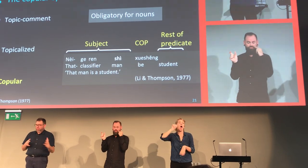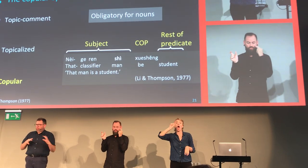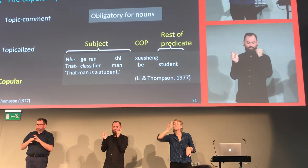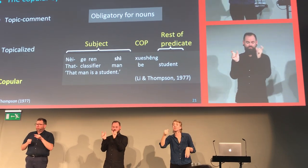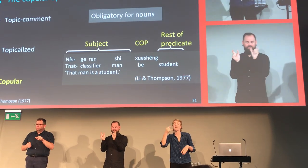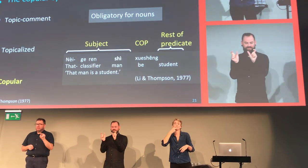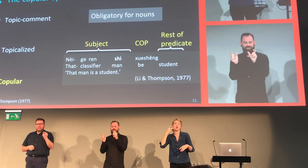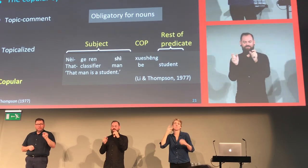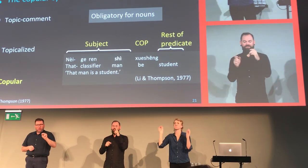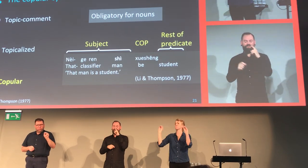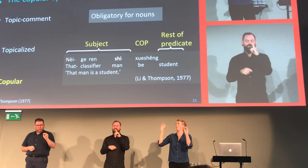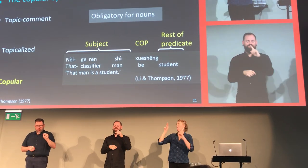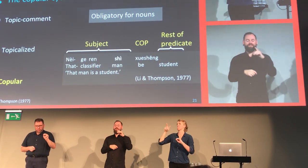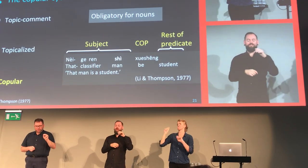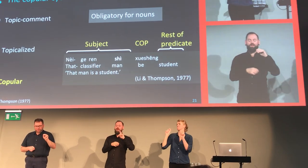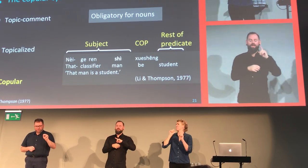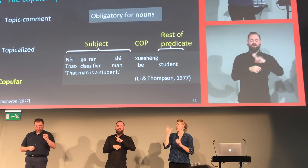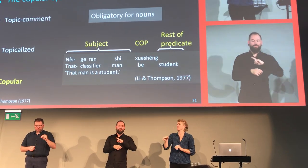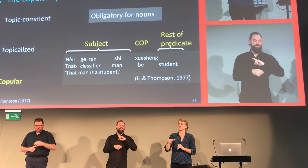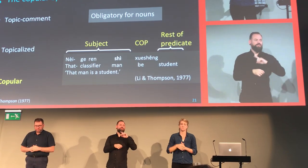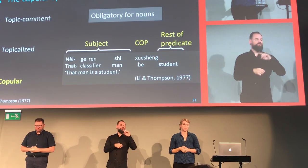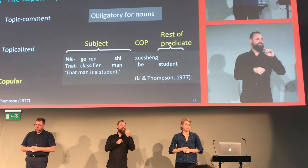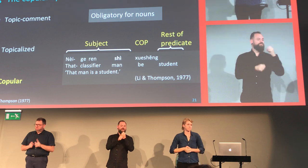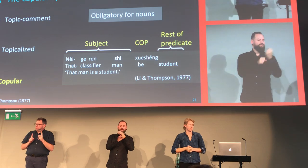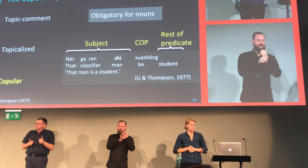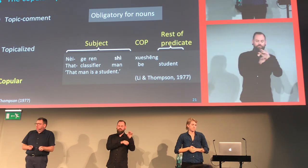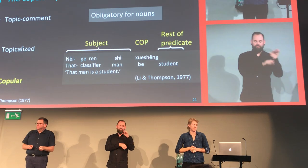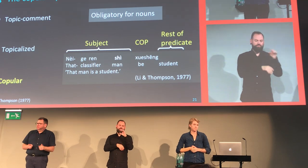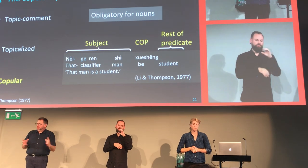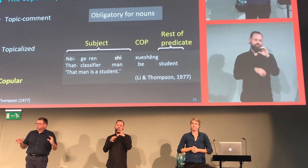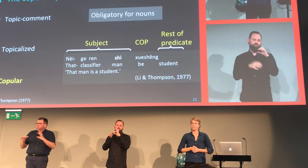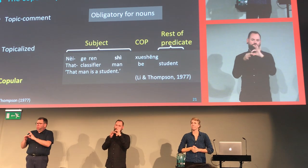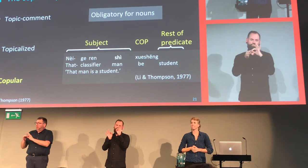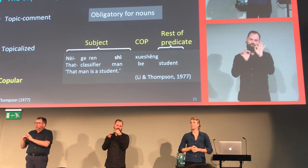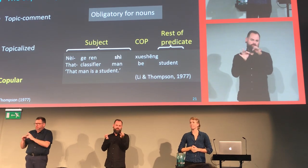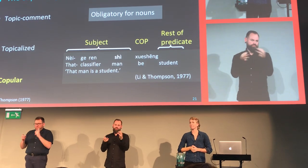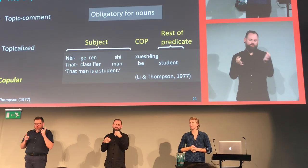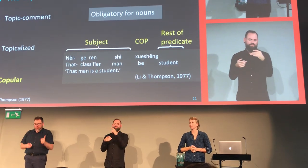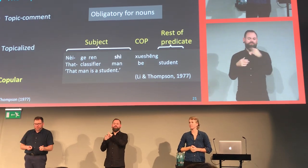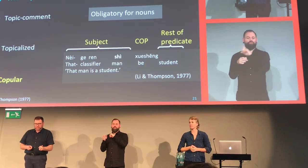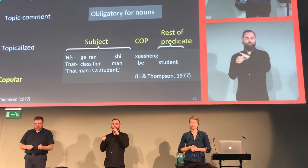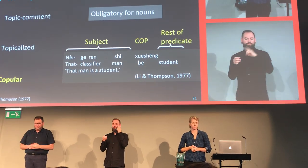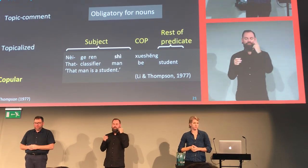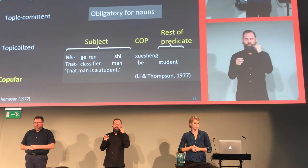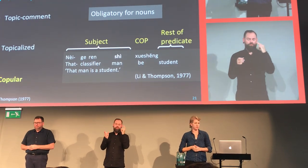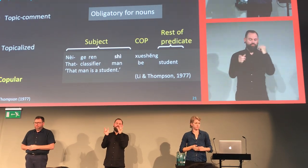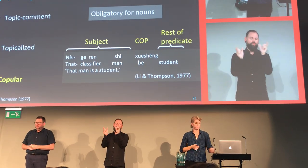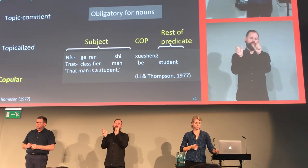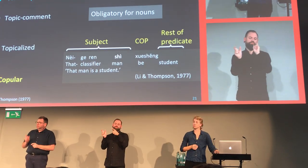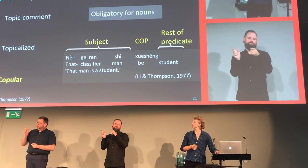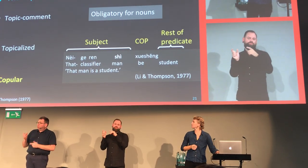so there must be a copula before that. It's not obligatory for adjectives, however. Or verbs.